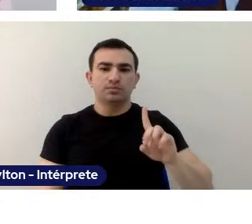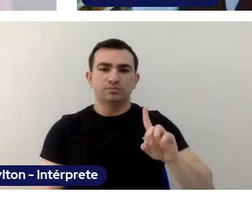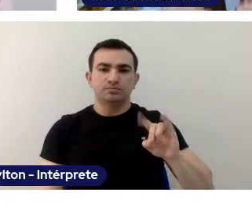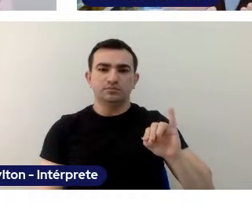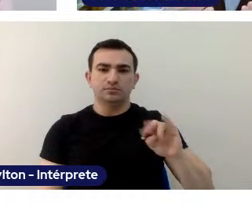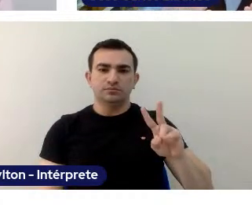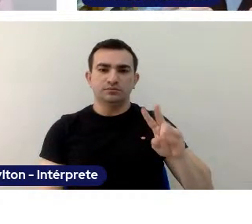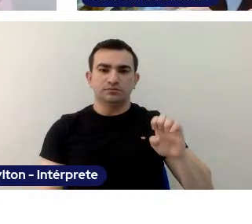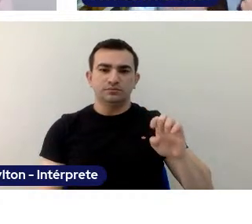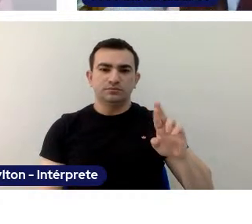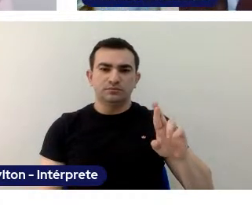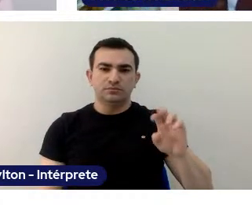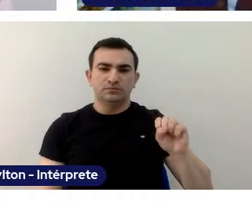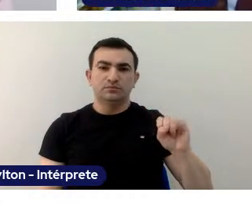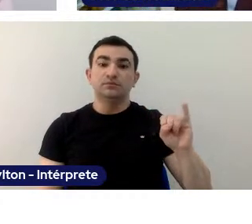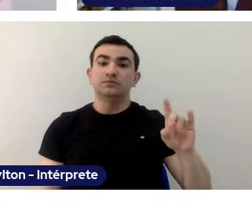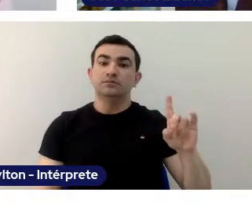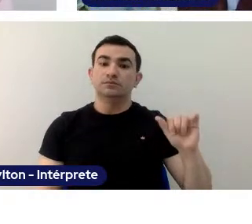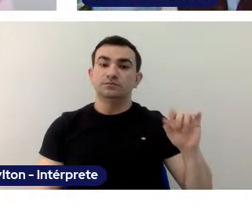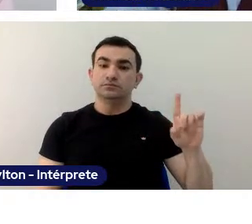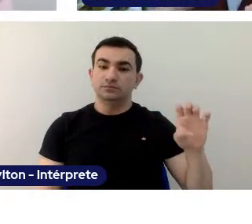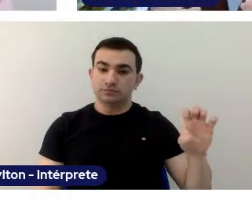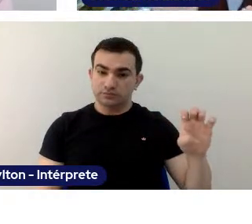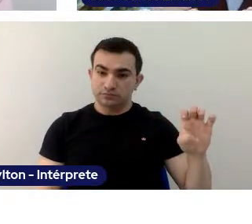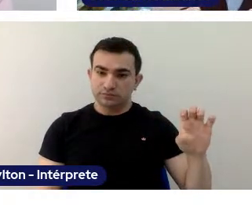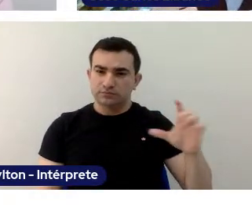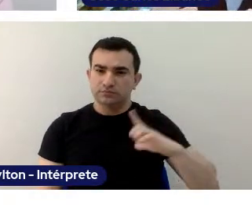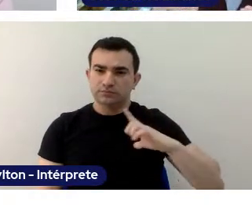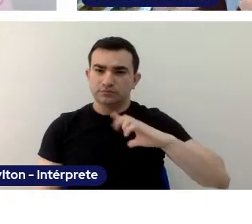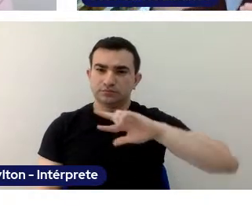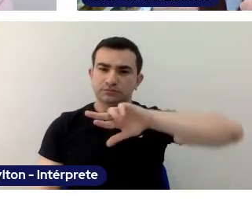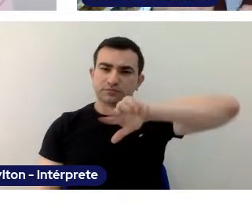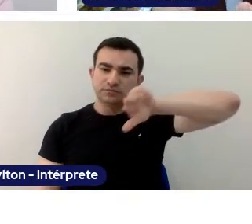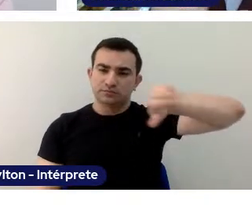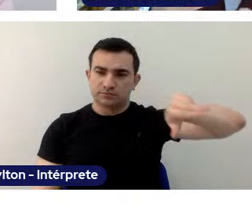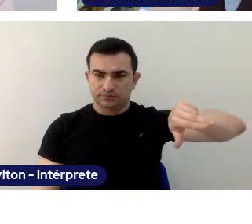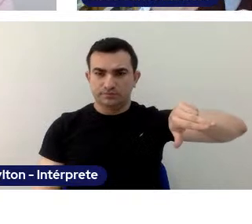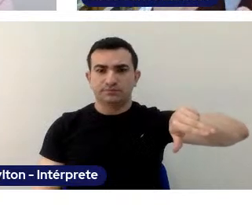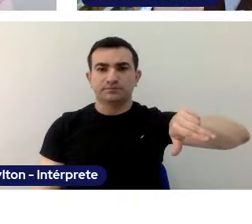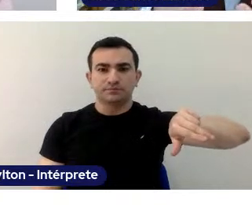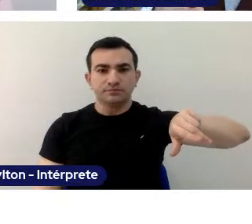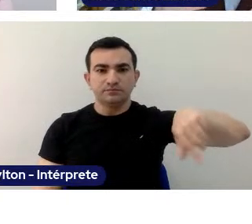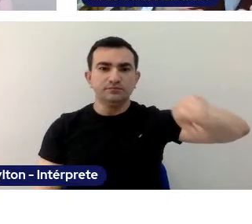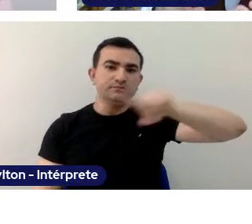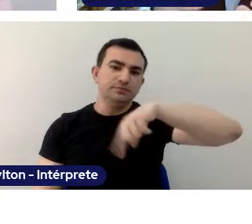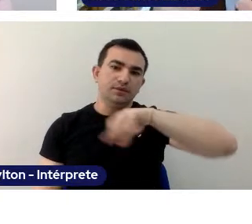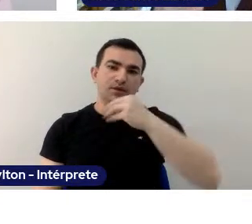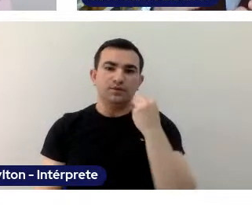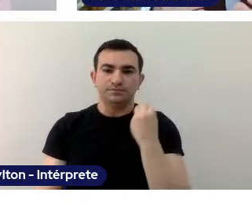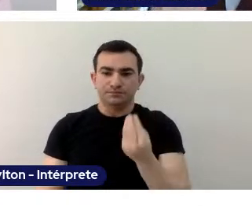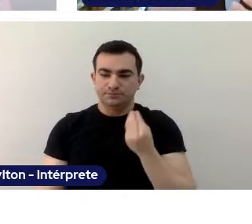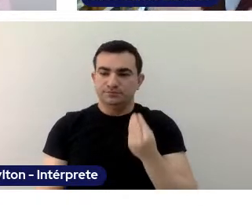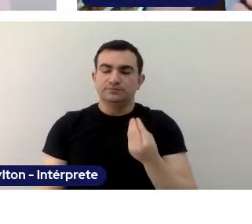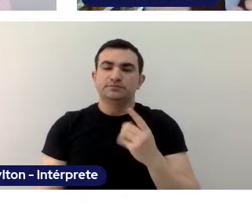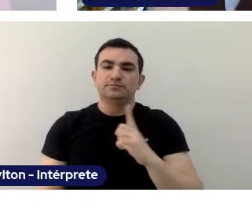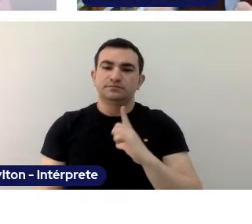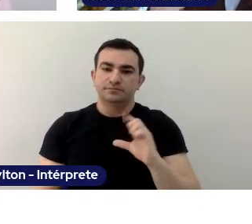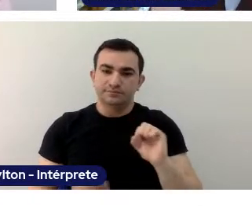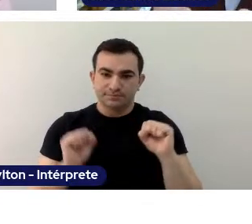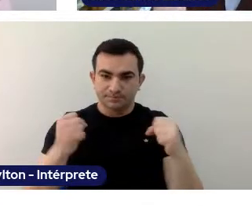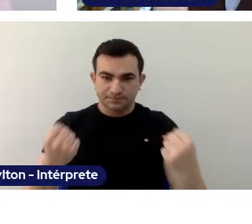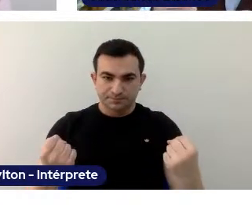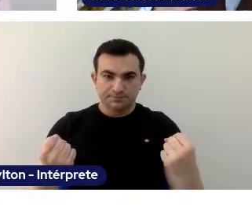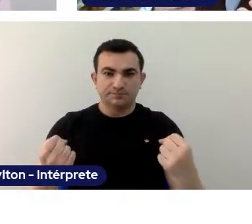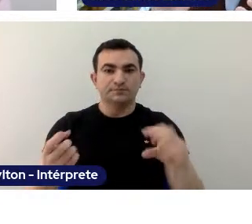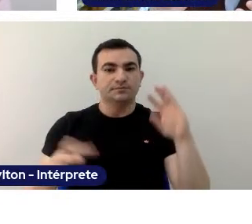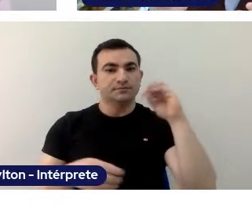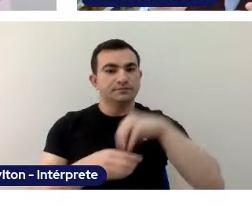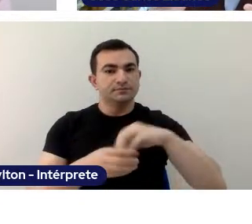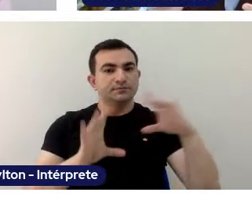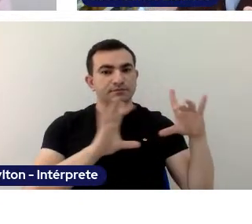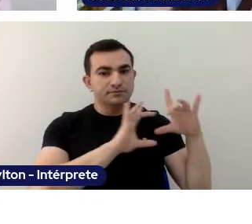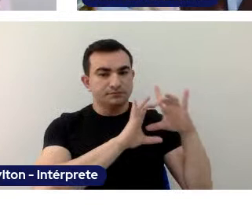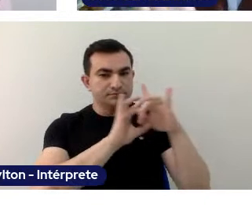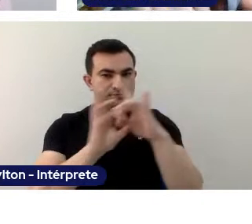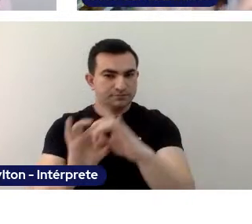when taken concretely, circumstantialized. That is to say, understood in their context.